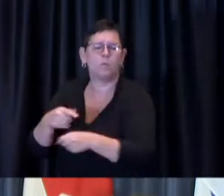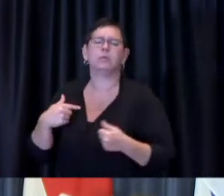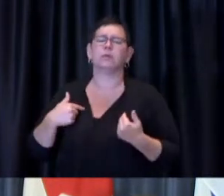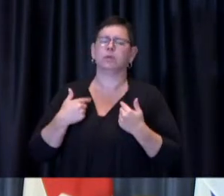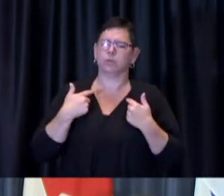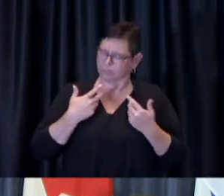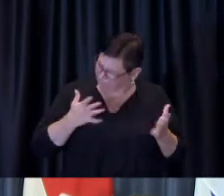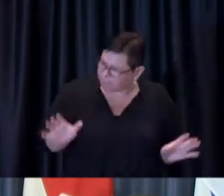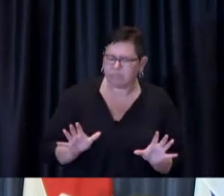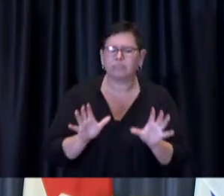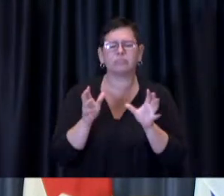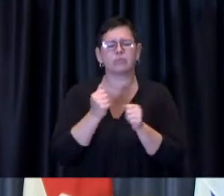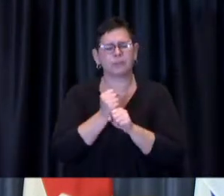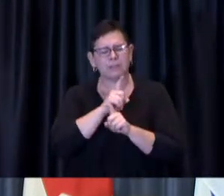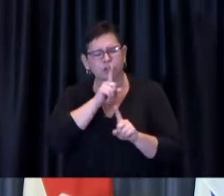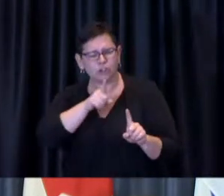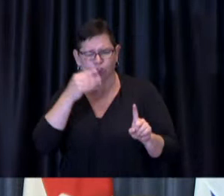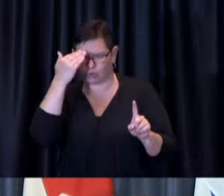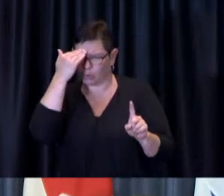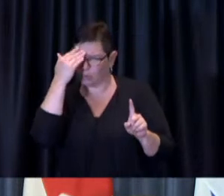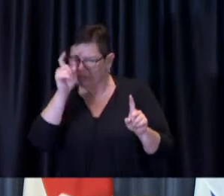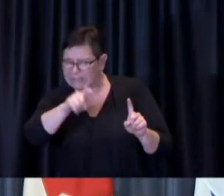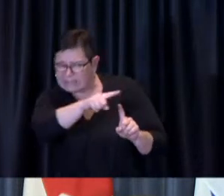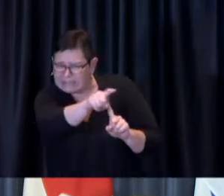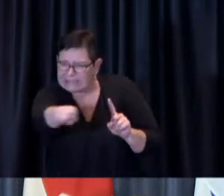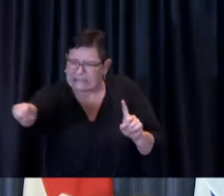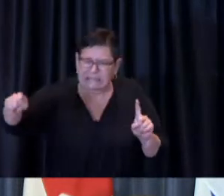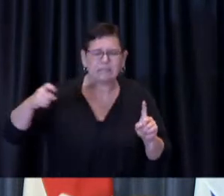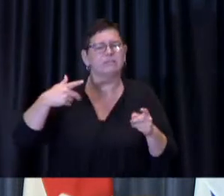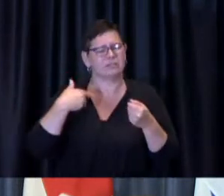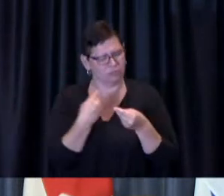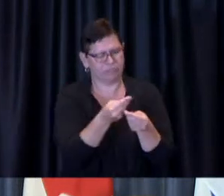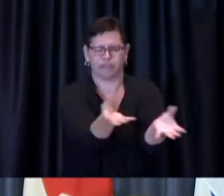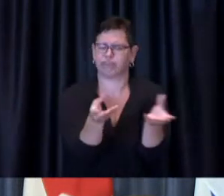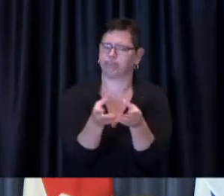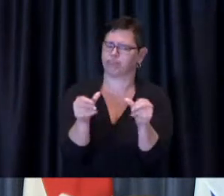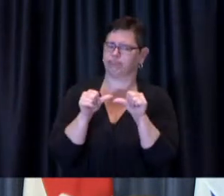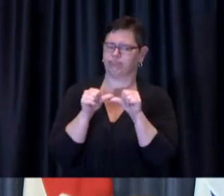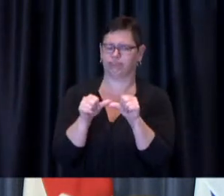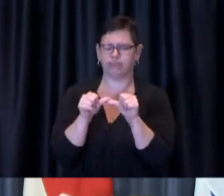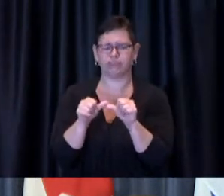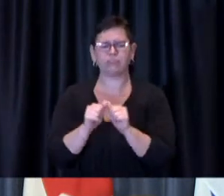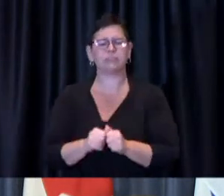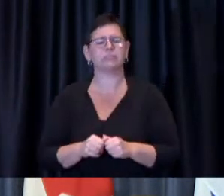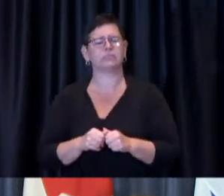so that residents in all areas of the city can put this pandemic behind them by way of vaccination.